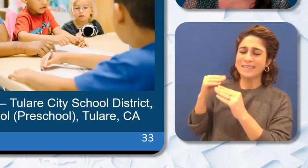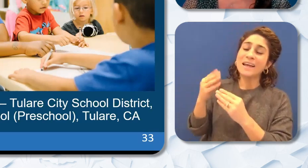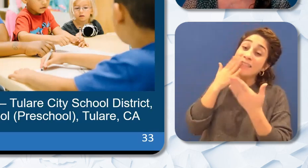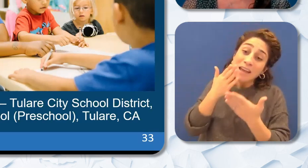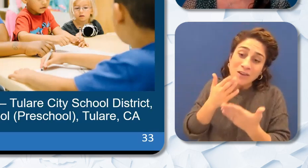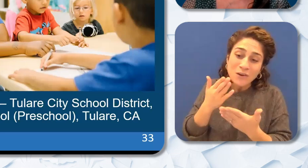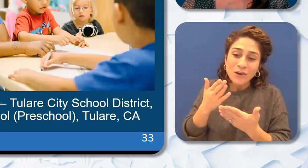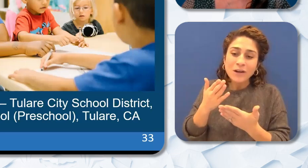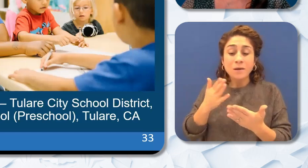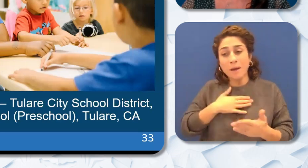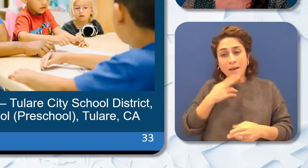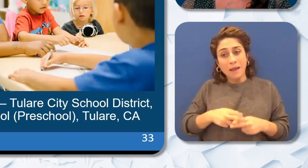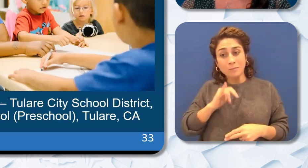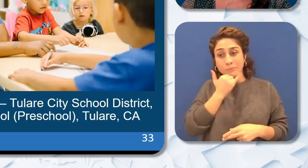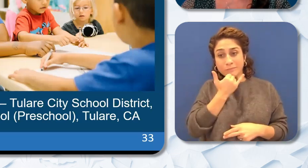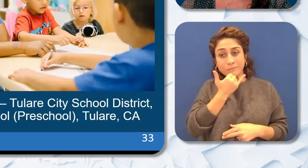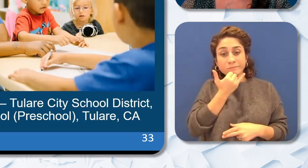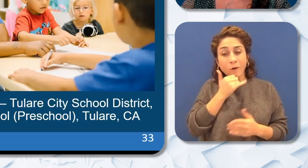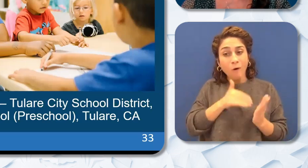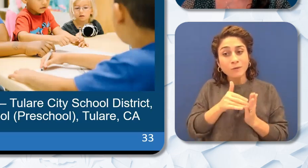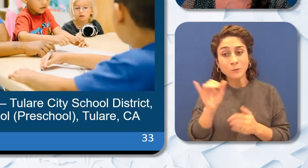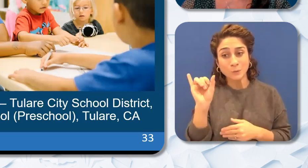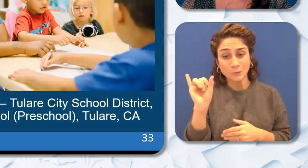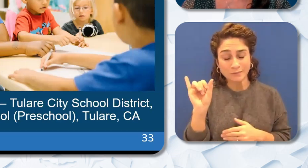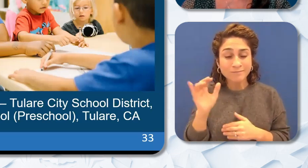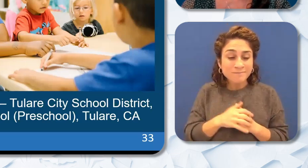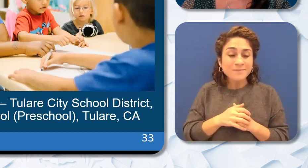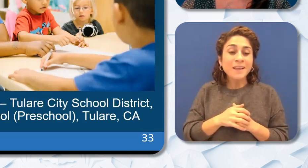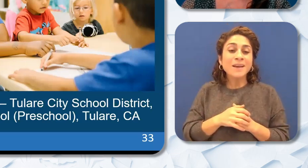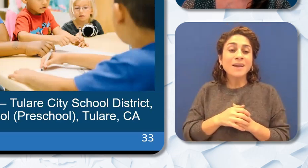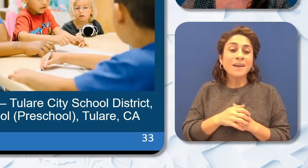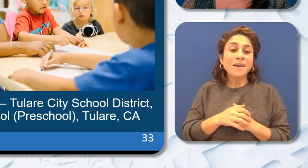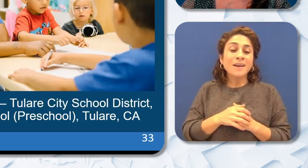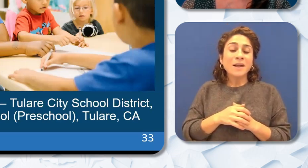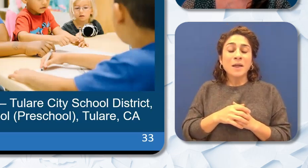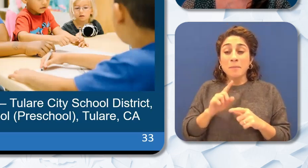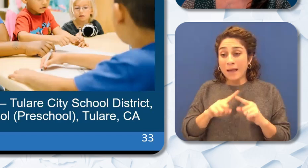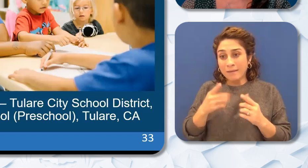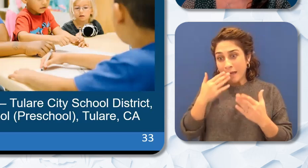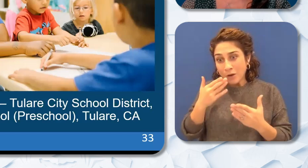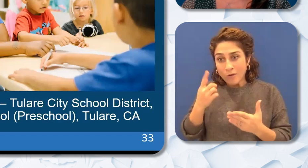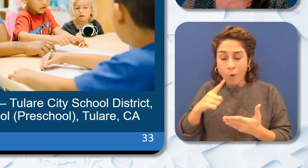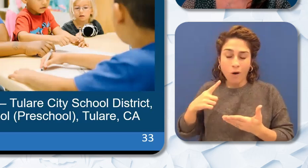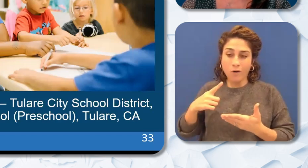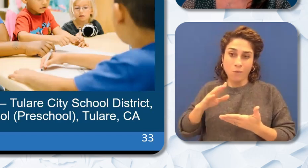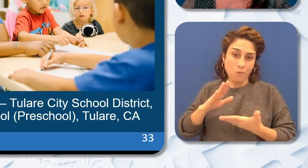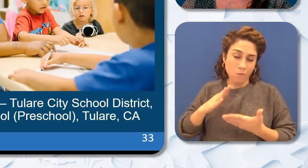ever gets my name right either. And I want to thank our P-3 team Shanna Valentina Beth